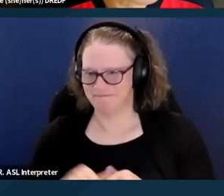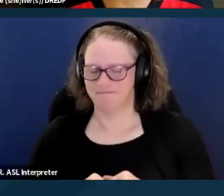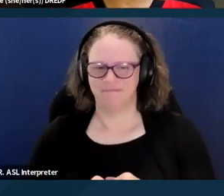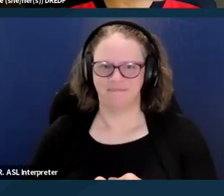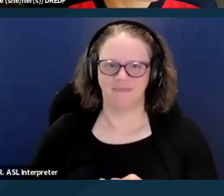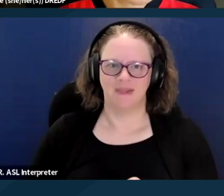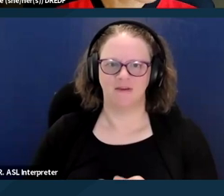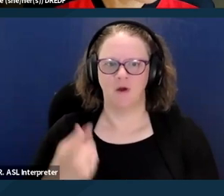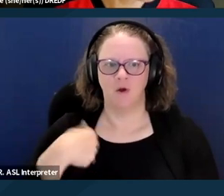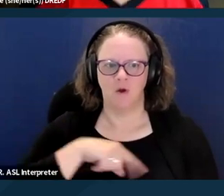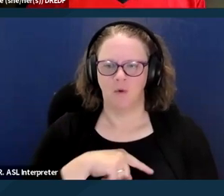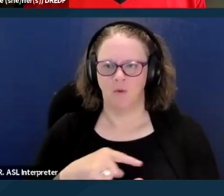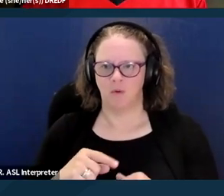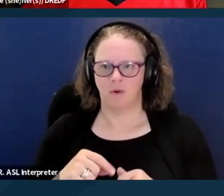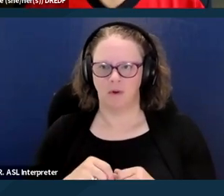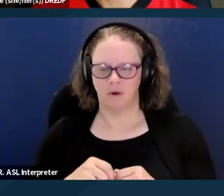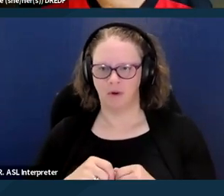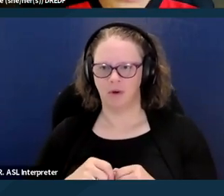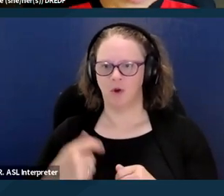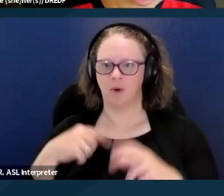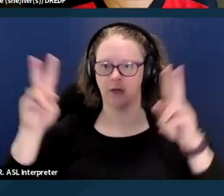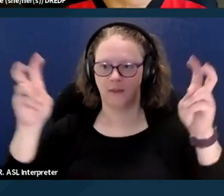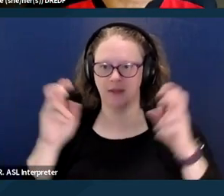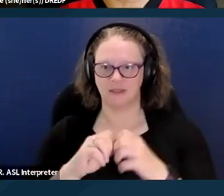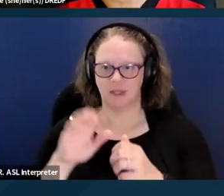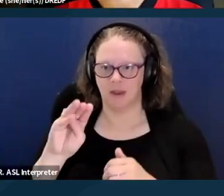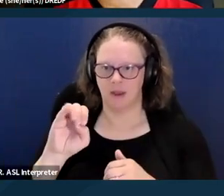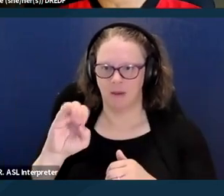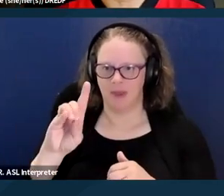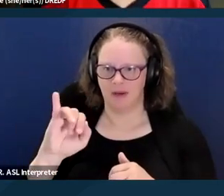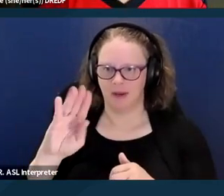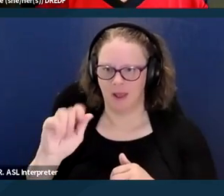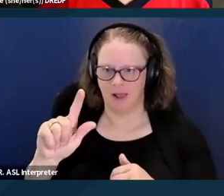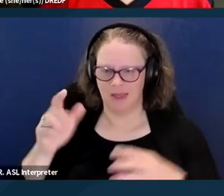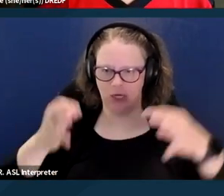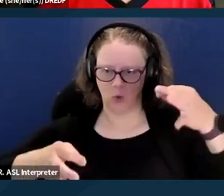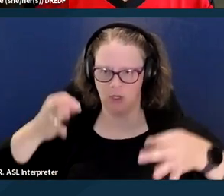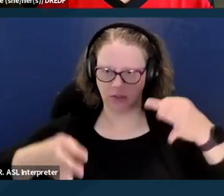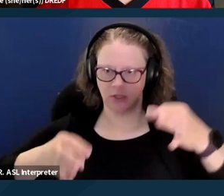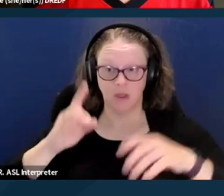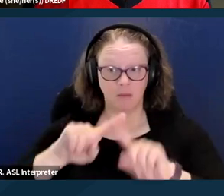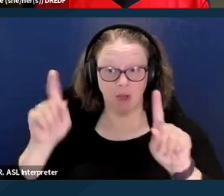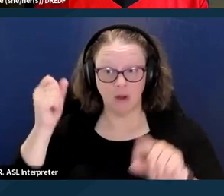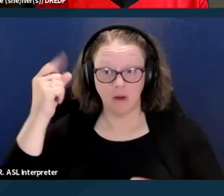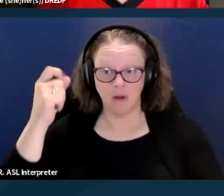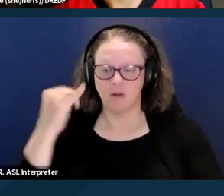So we're looking at medic, we titled this "Medi-Cal Hearings," but in fact to get to the Medi-Cal hearings,